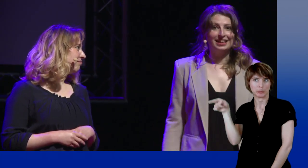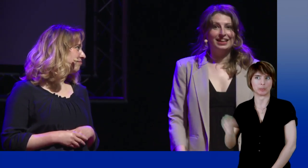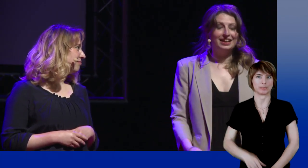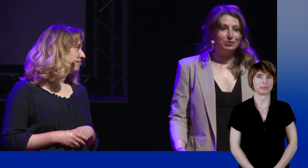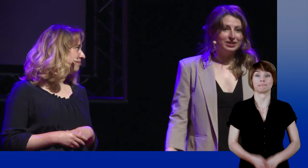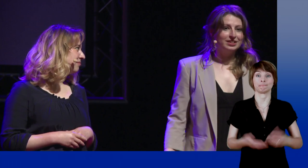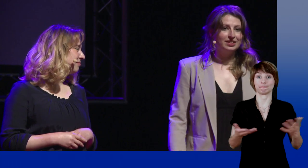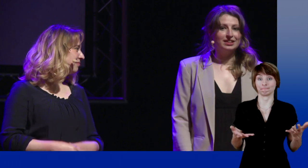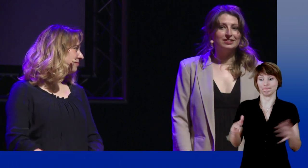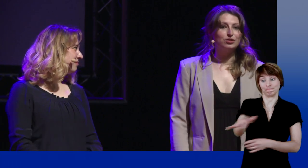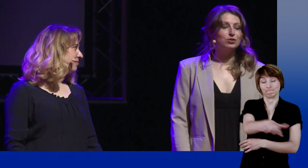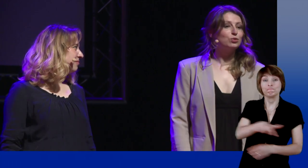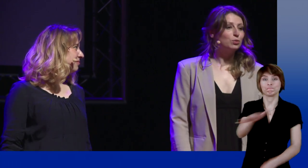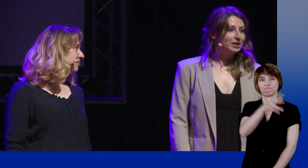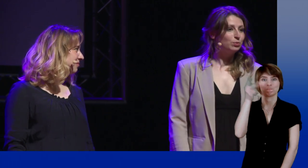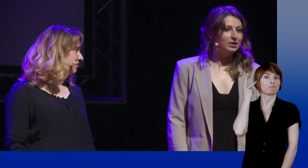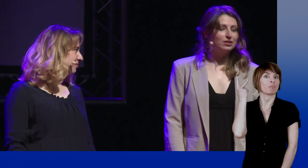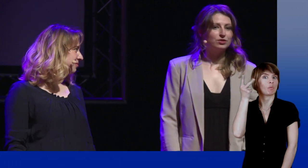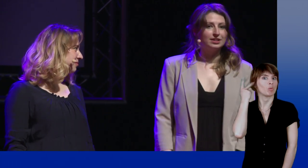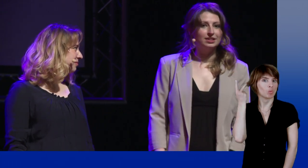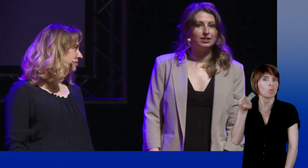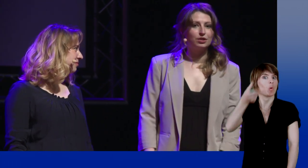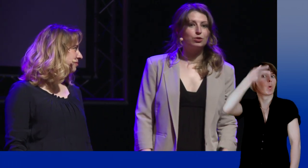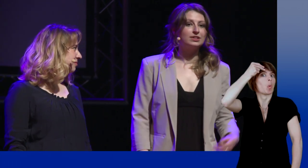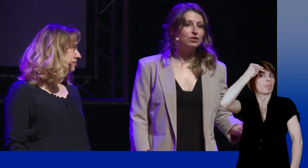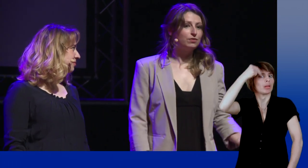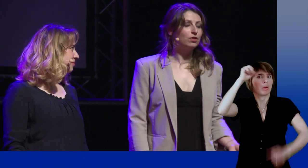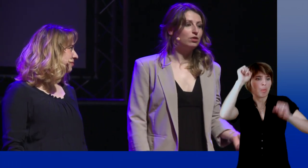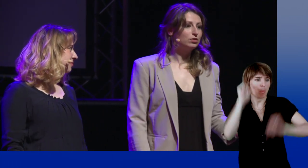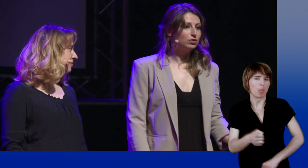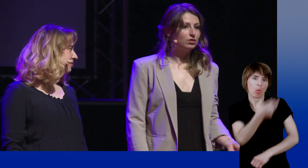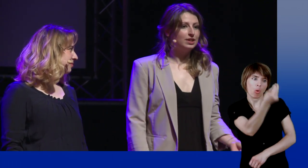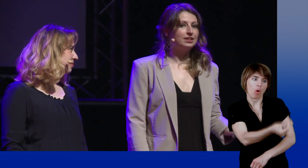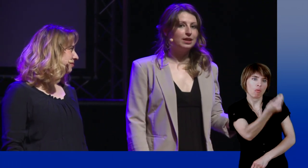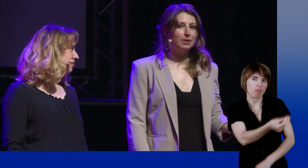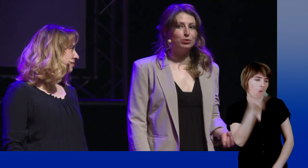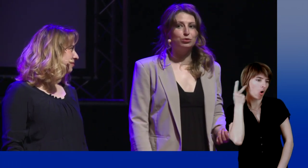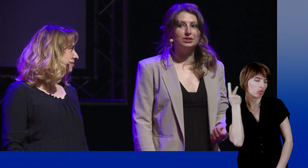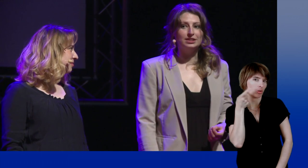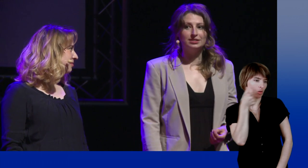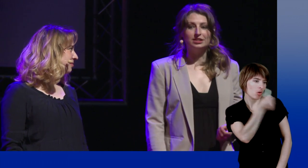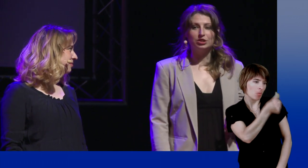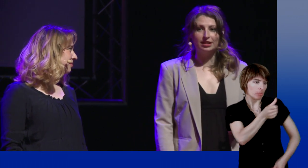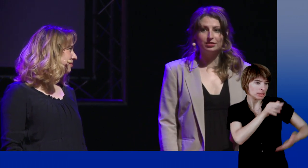Indeed, hearing people understood some years ago that children were able to use signs